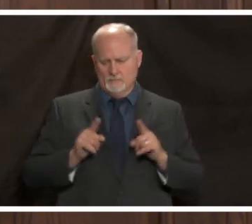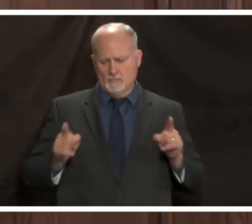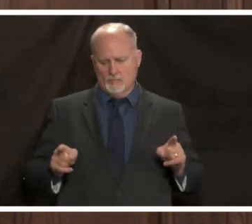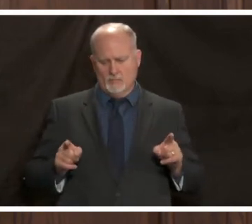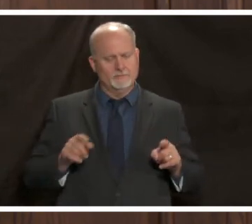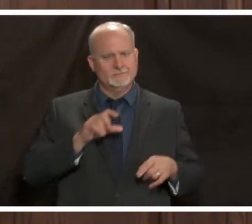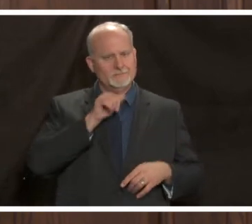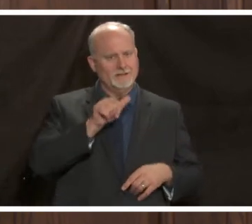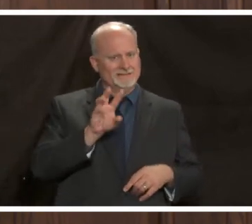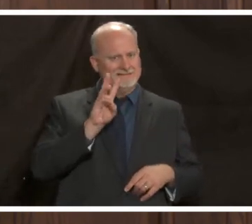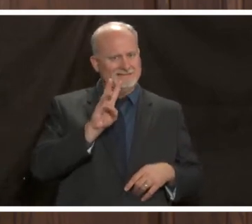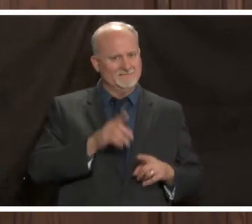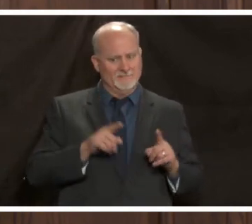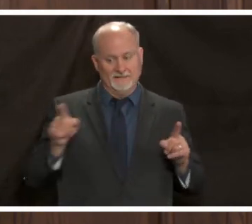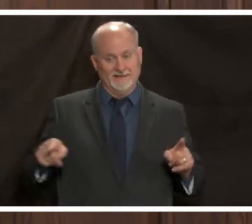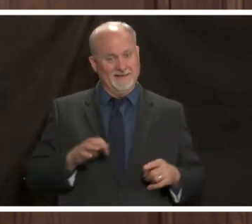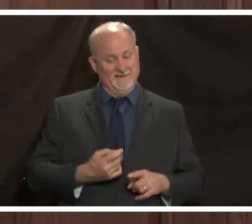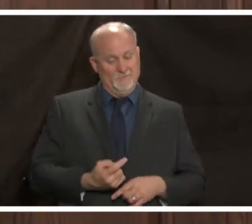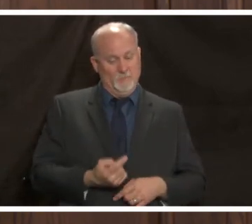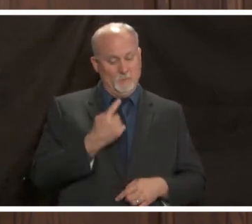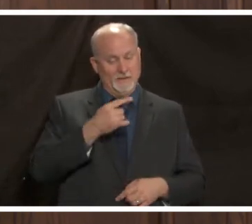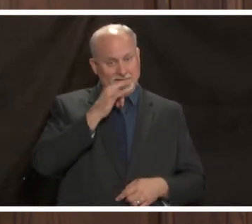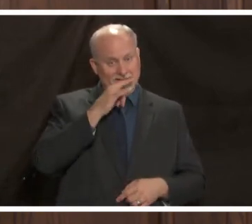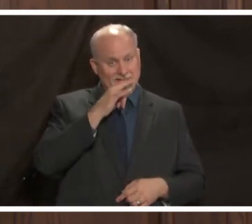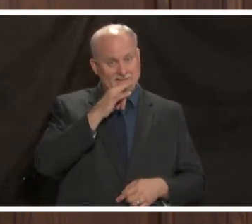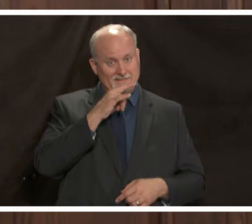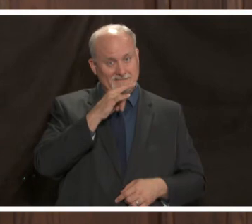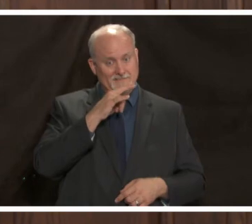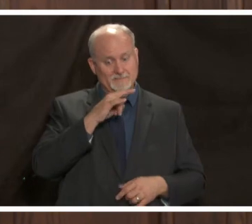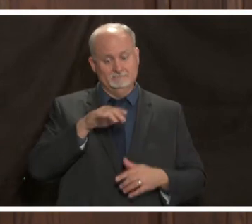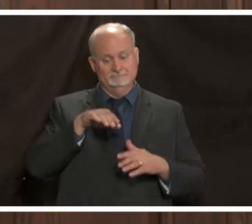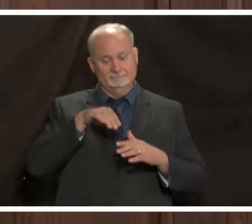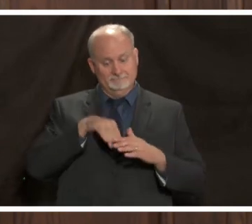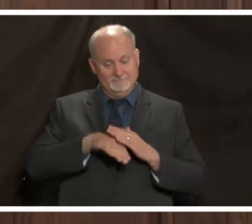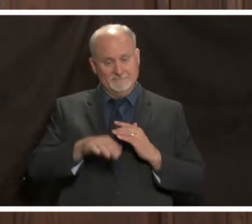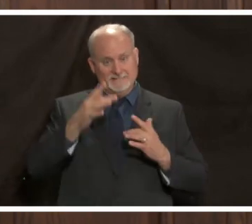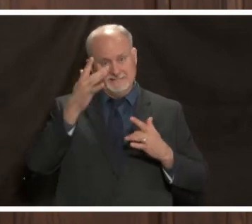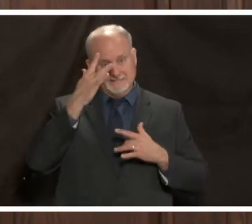so if one child comes into the school with a virus that they got